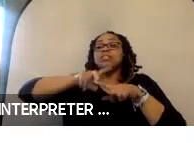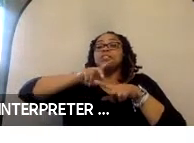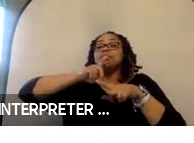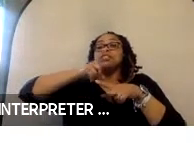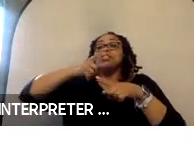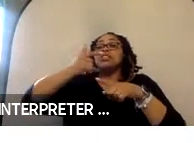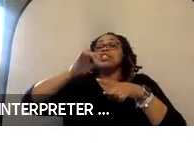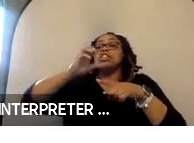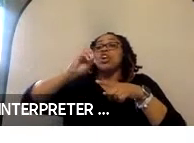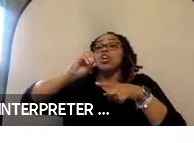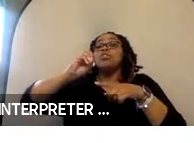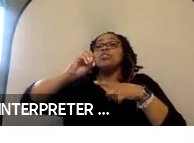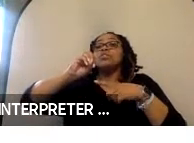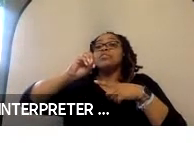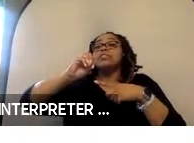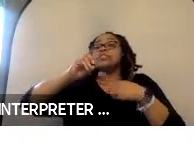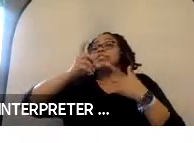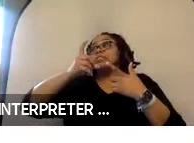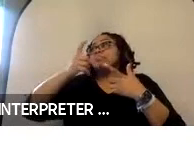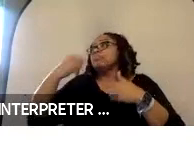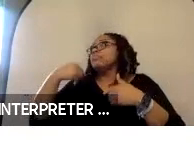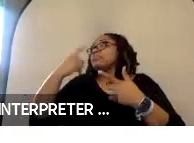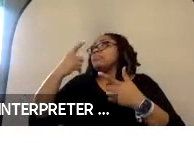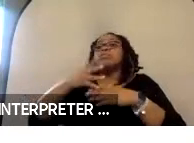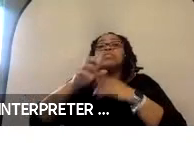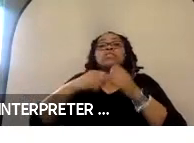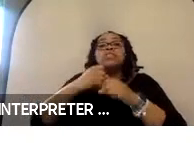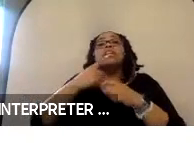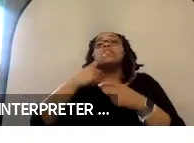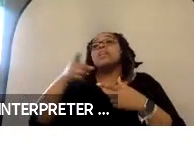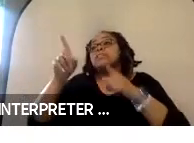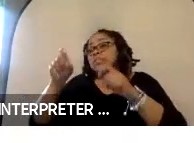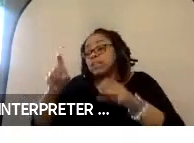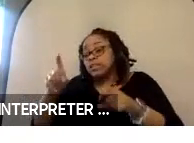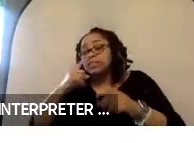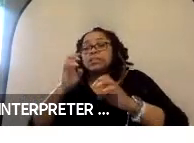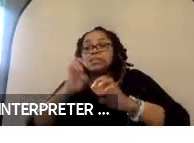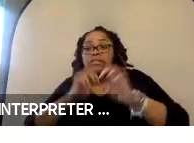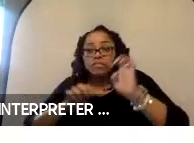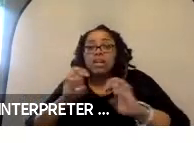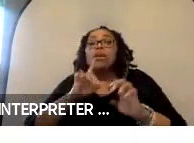for more than a decade now, and has been field tested and evaluated, and is included in voluntary